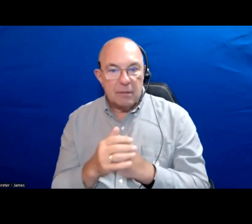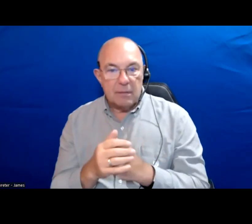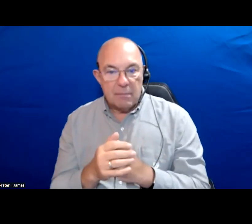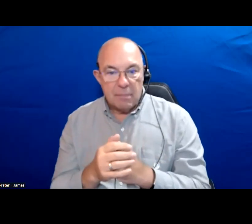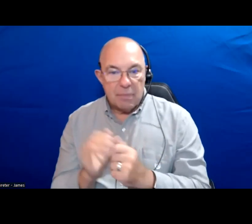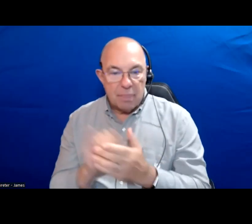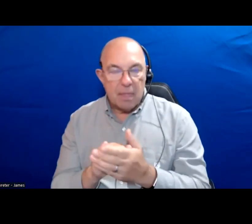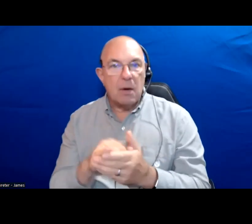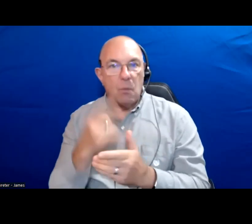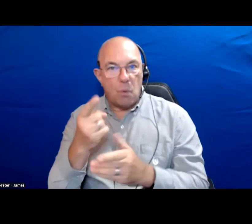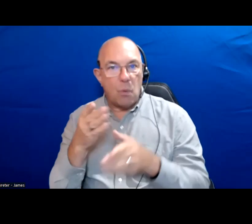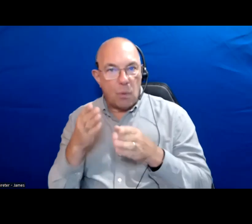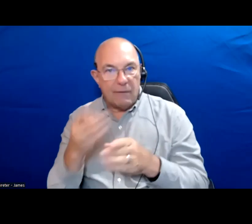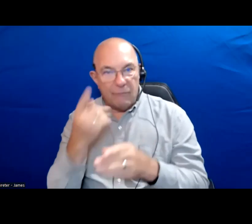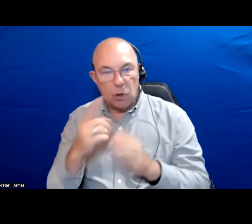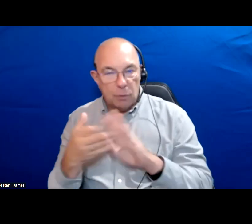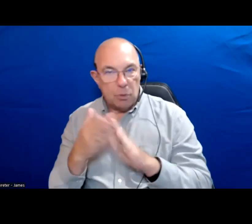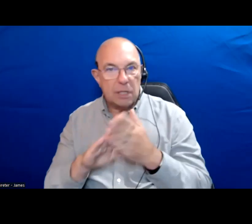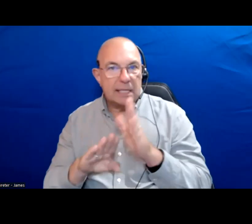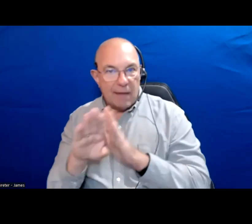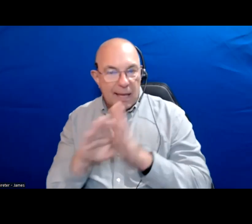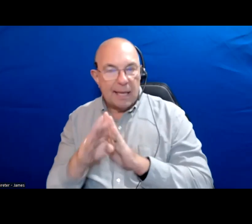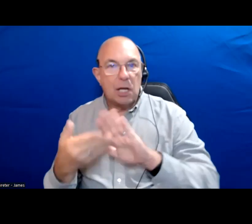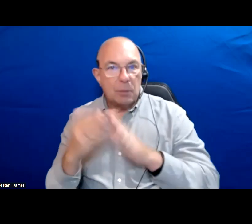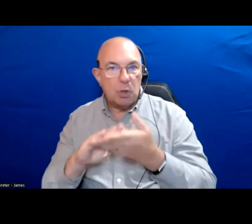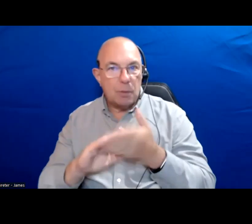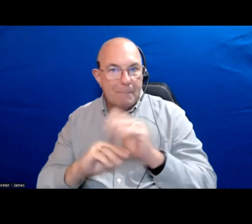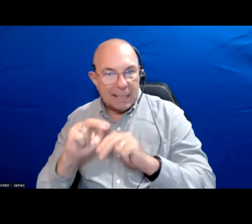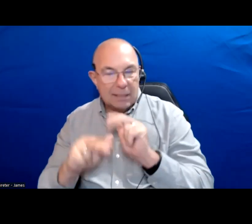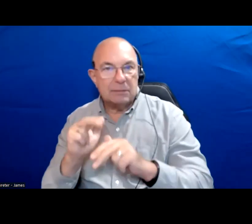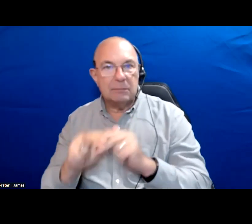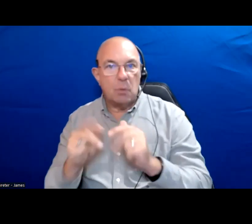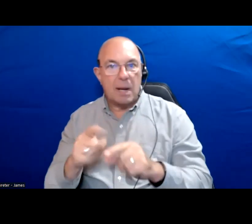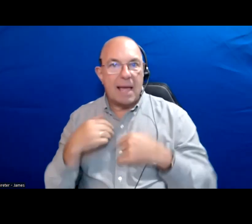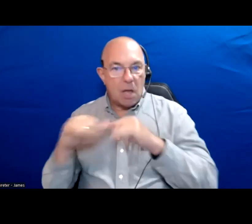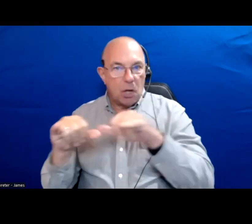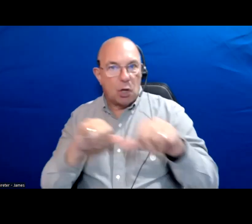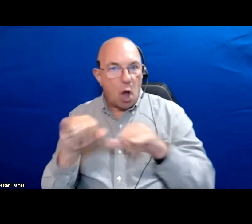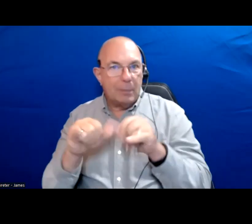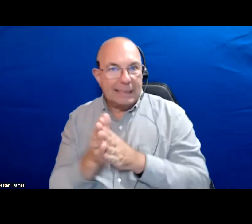Also leads for community development, community building to happen when there is a common interest.